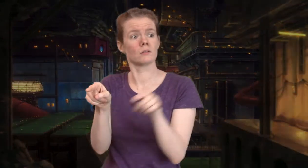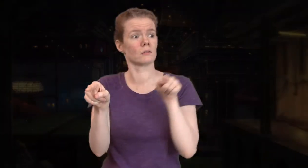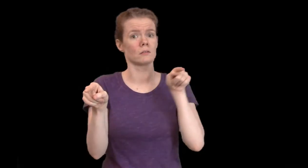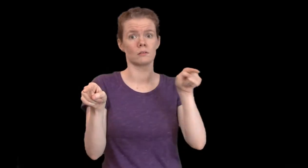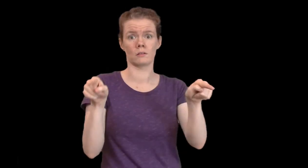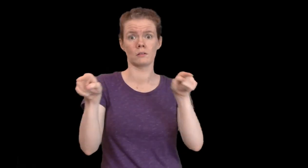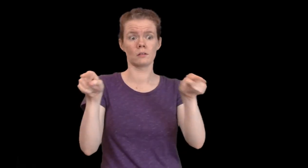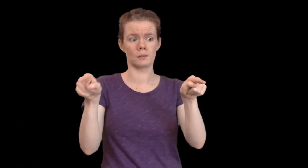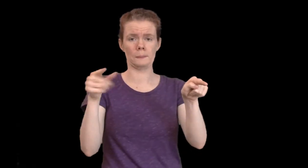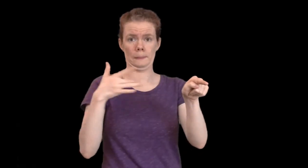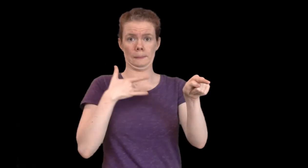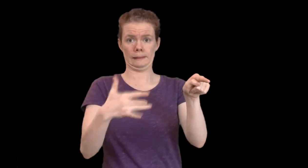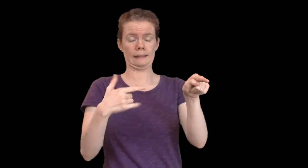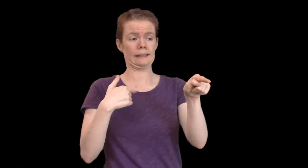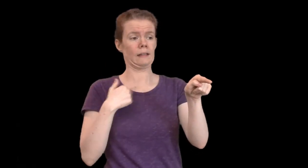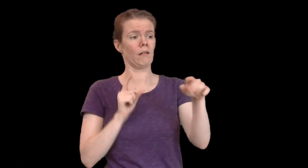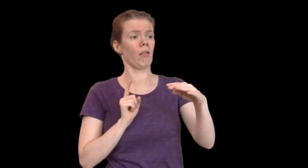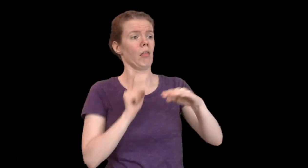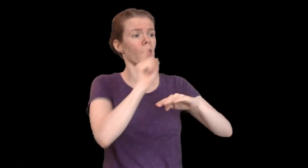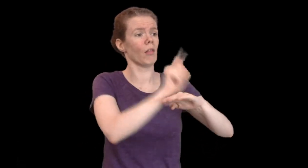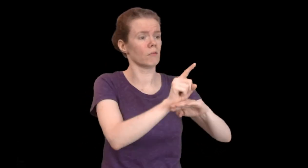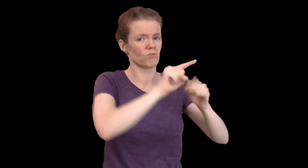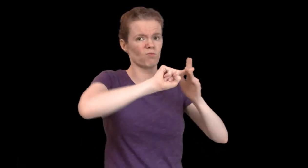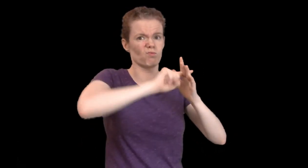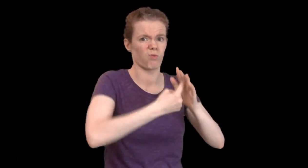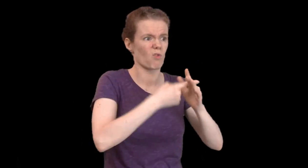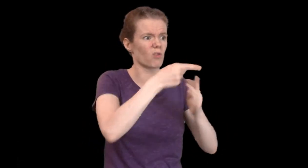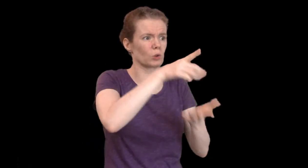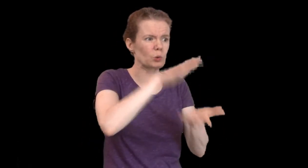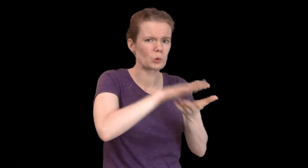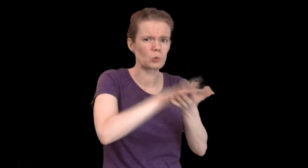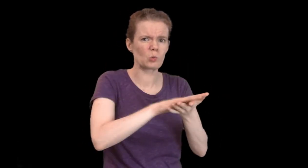We ASL Deaf start within the schools